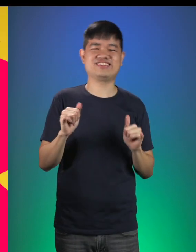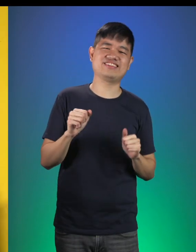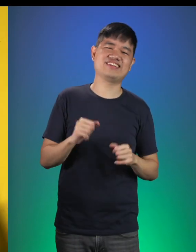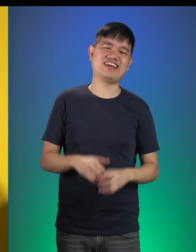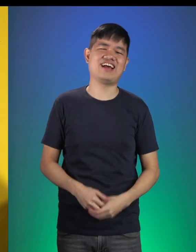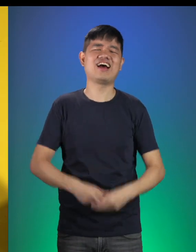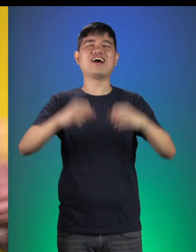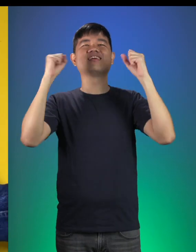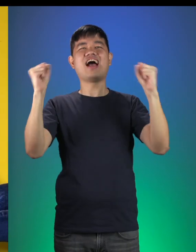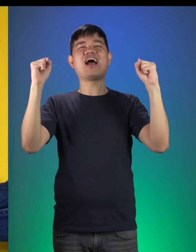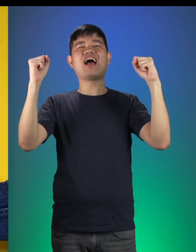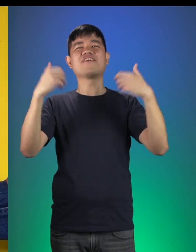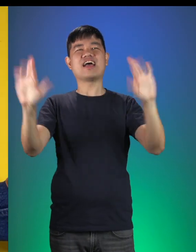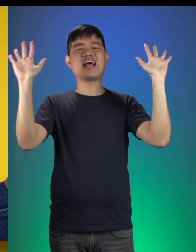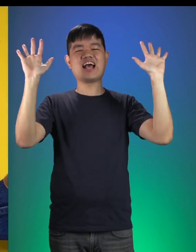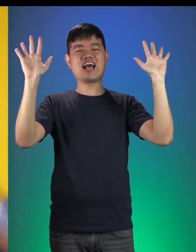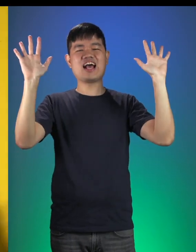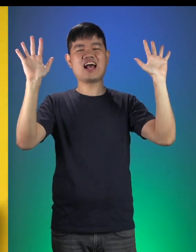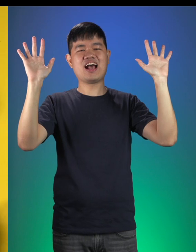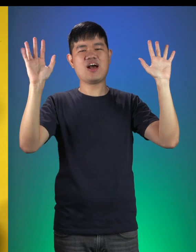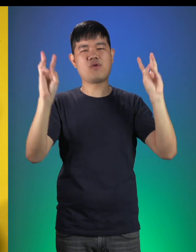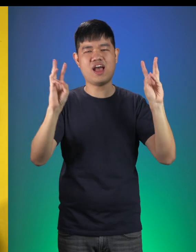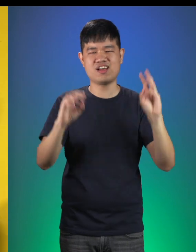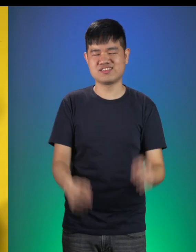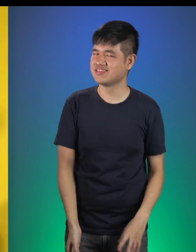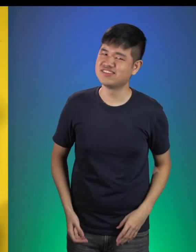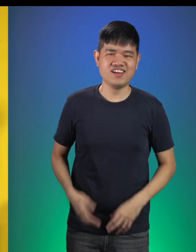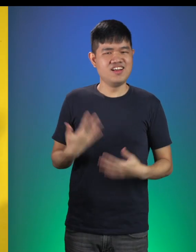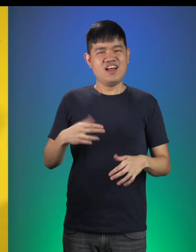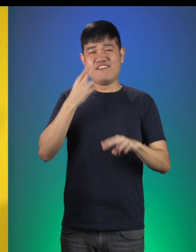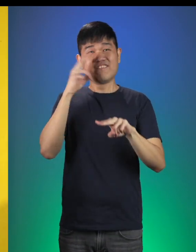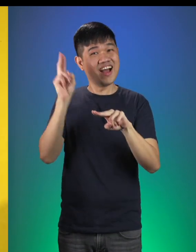Dwayne: The end! Wow! Wasn’t that fun!